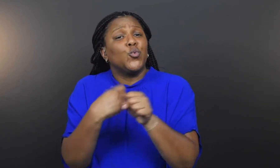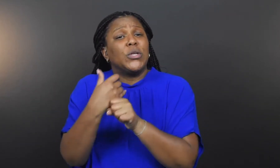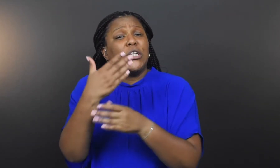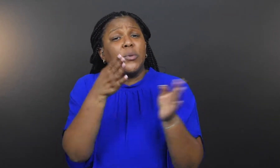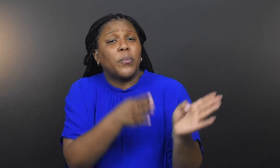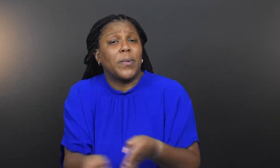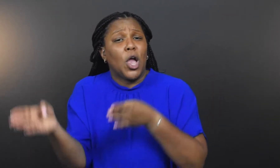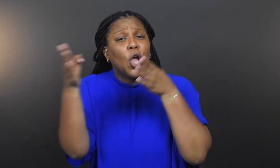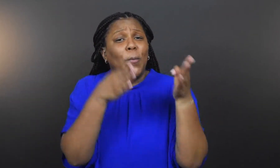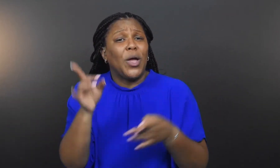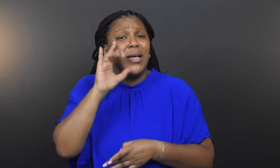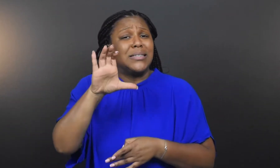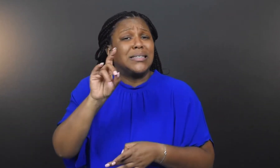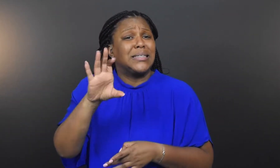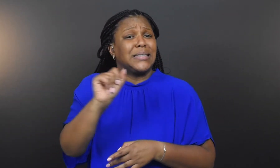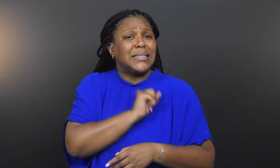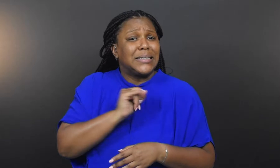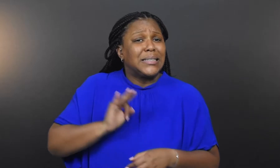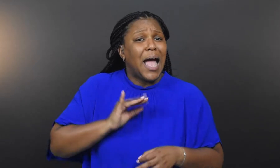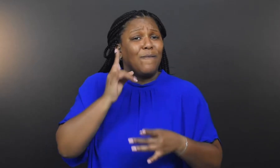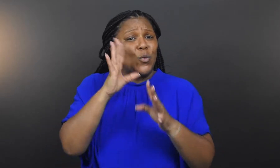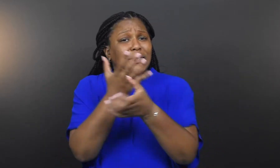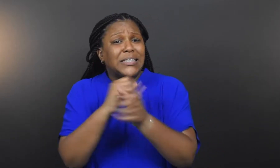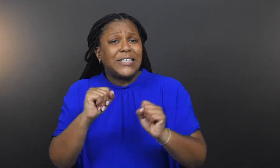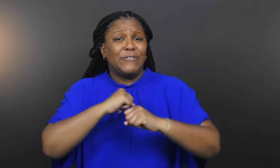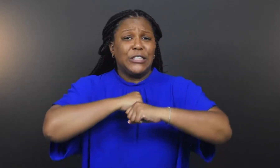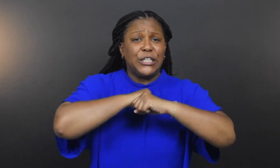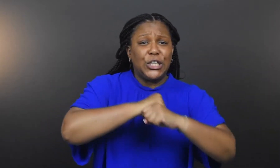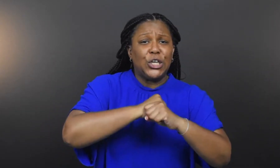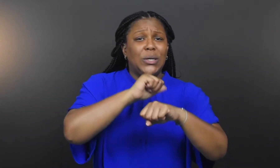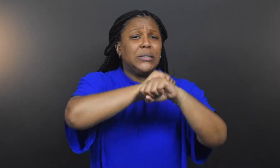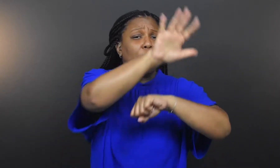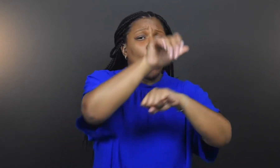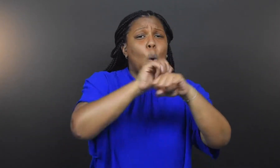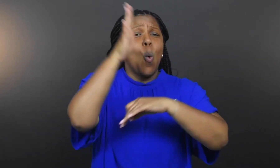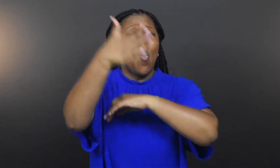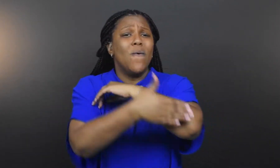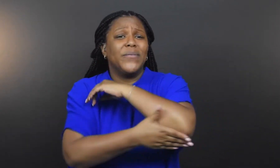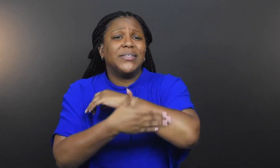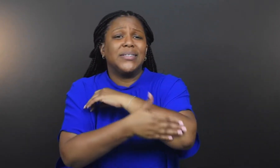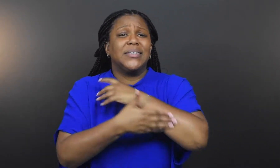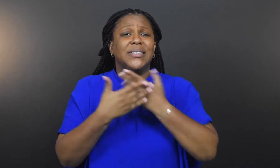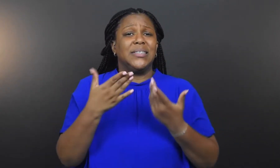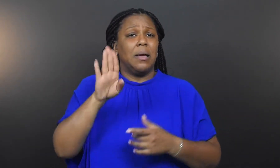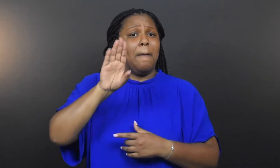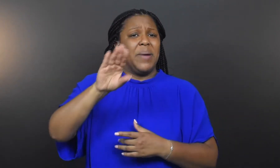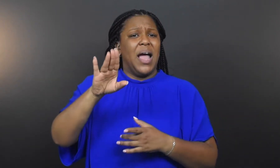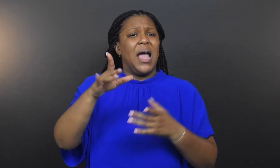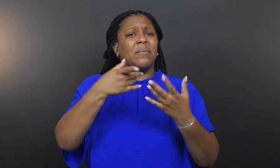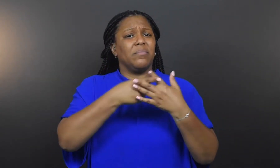After a few years preparing CDC staff to safely and securely deploy overseas, Bob began a